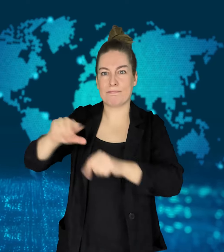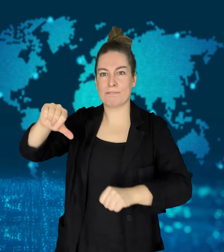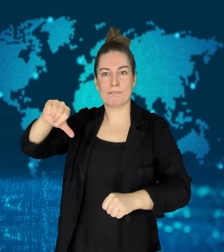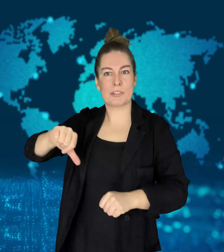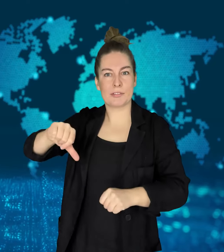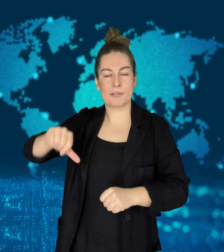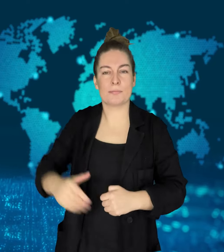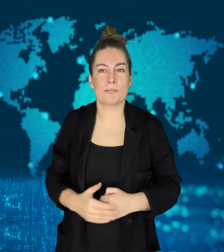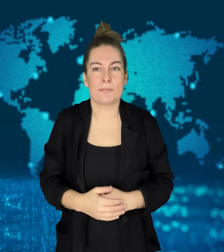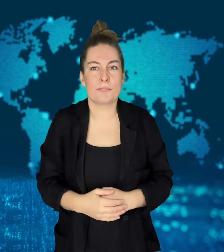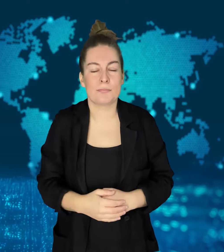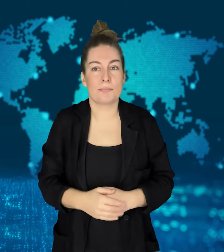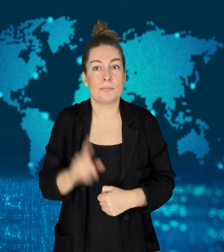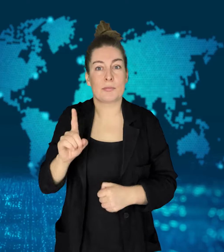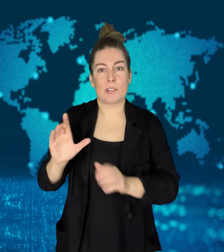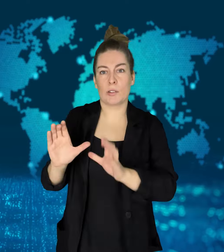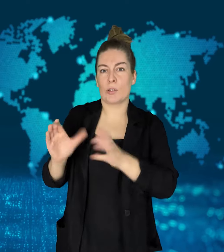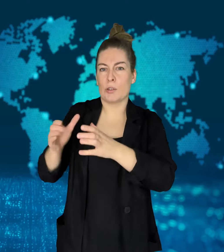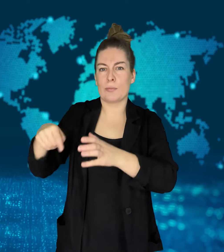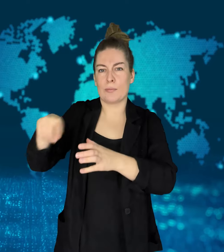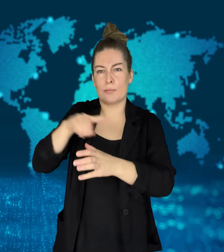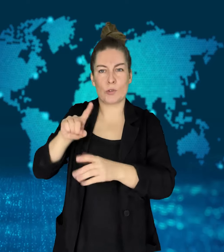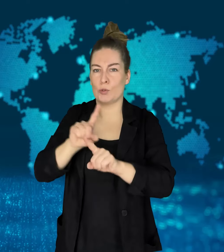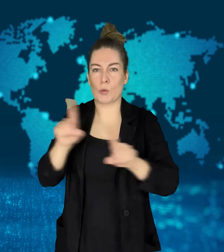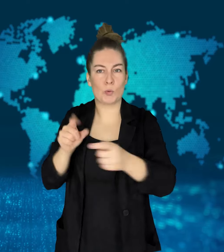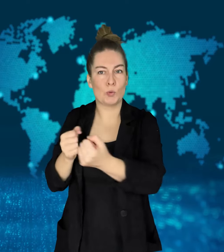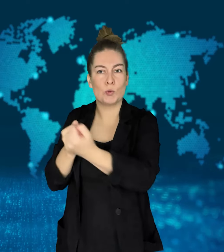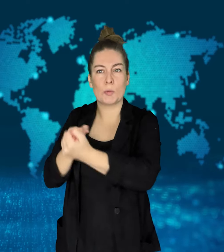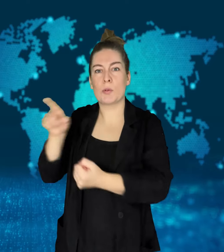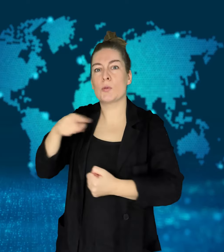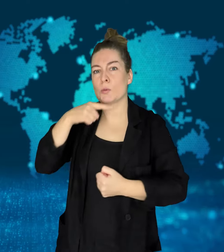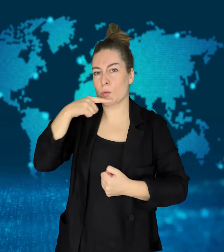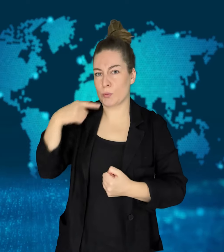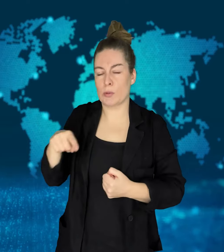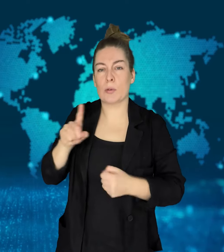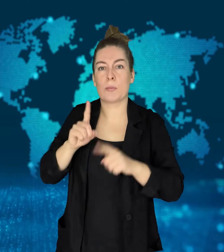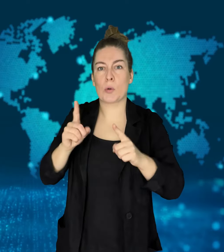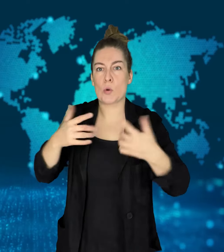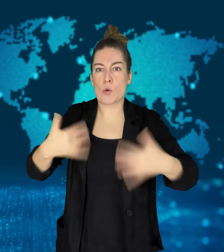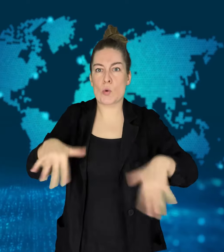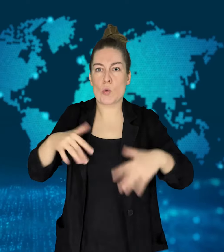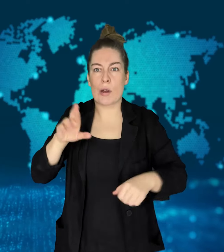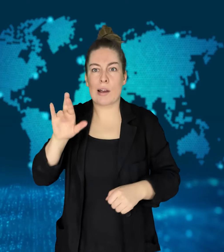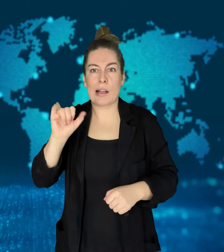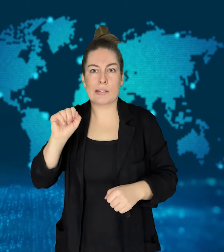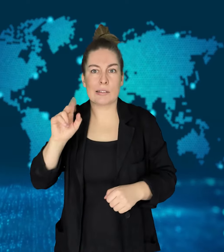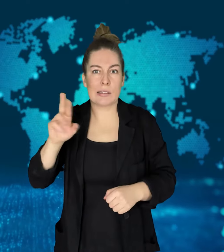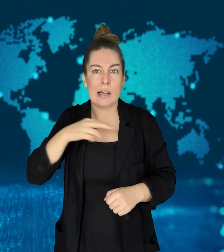The group is clearly showing resistance to Russia's governance,